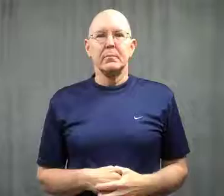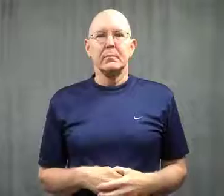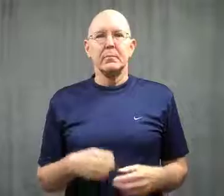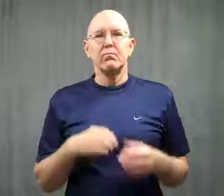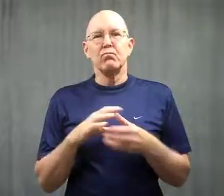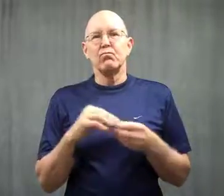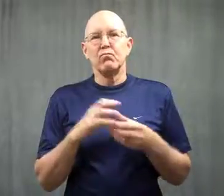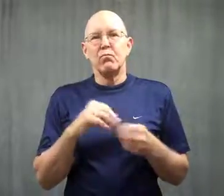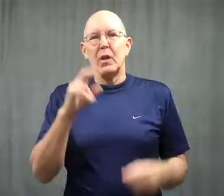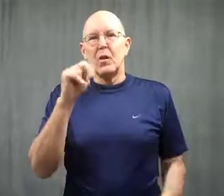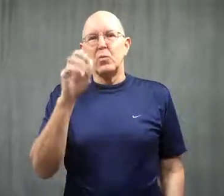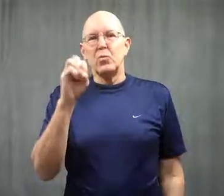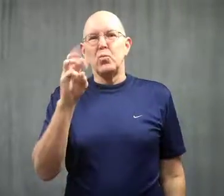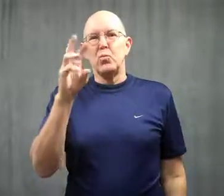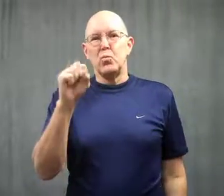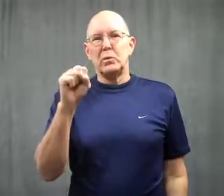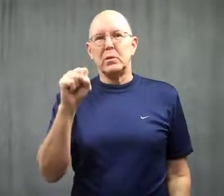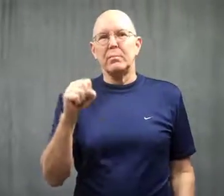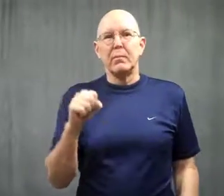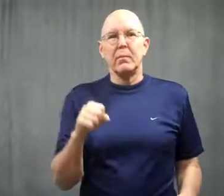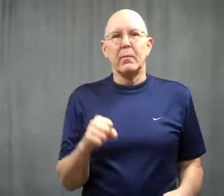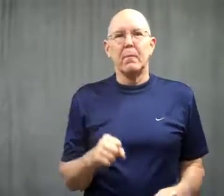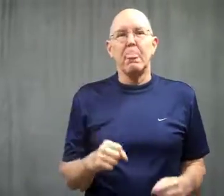I'm doing the news.